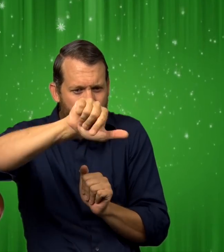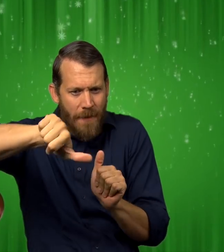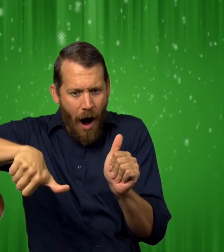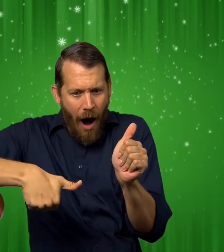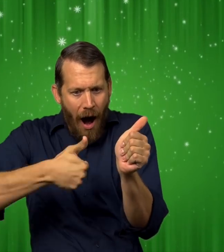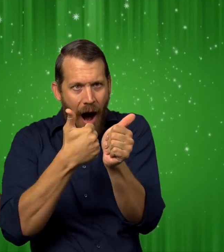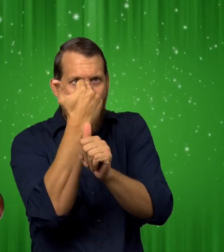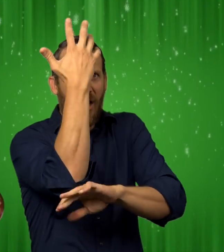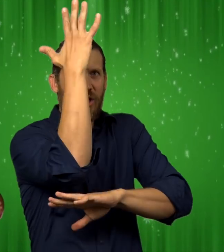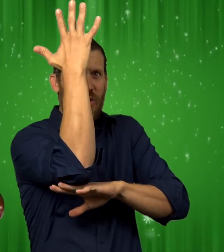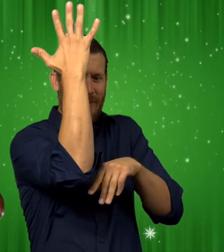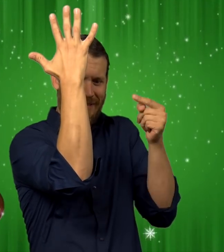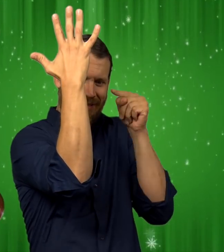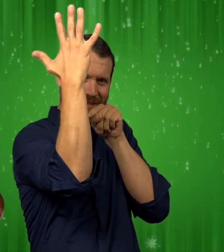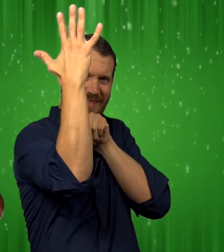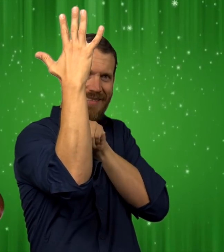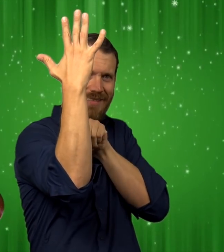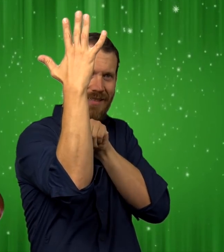It had my name on it.